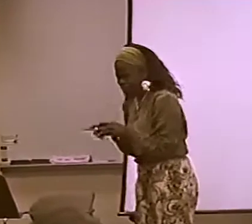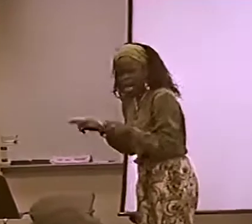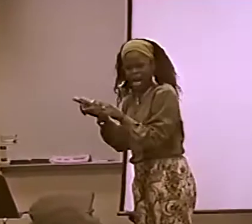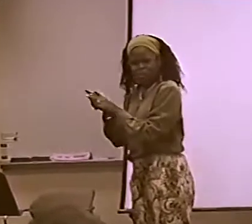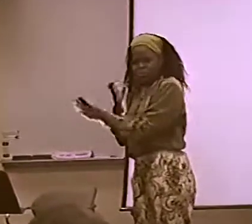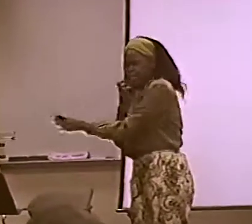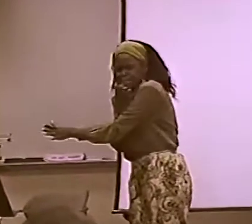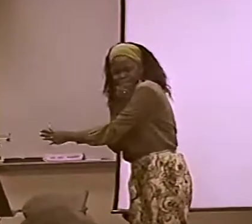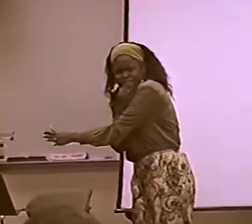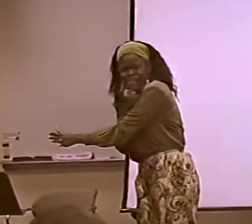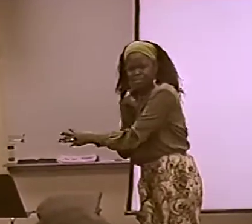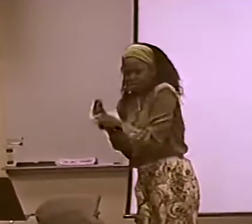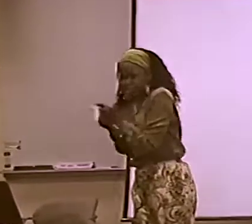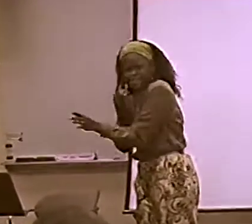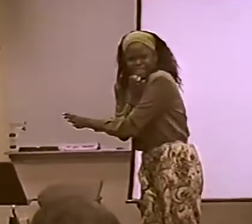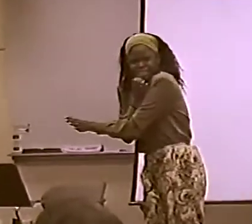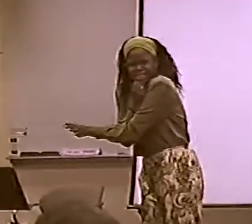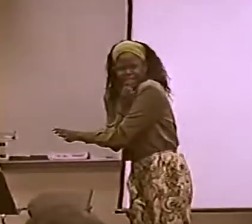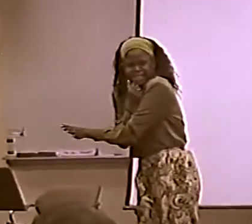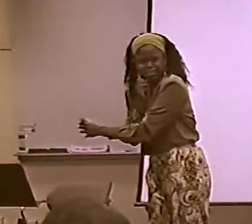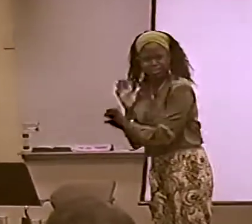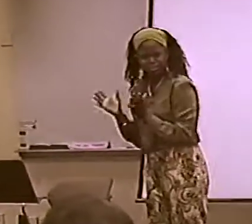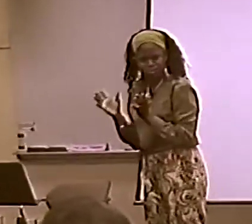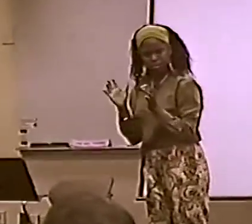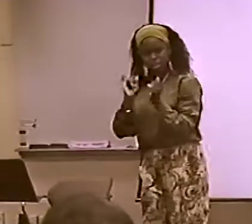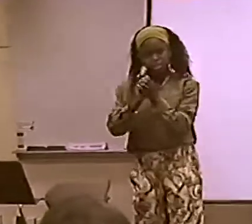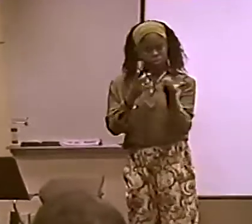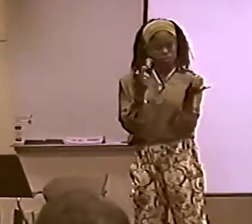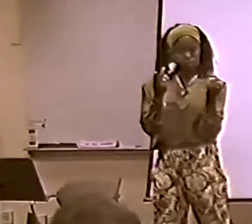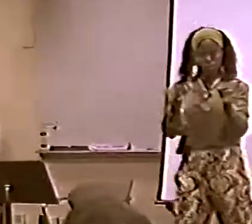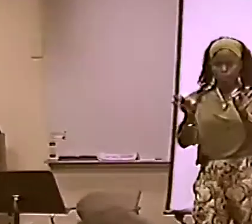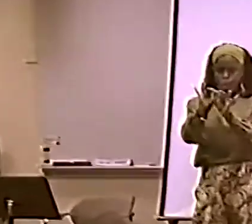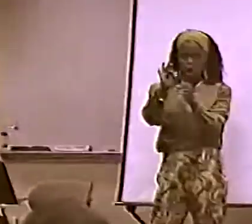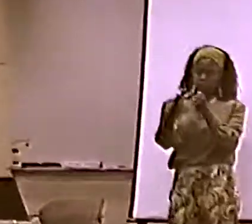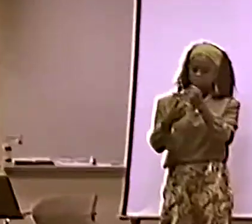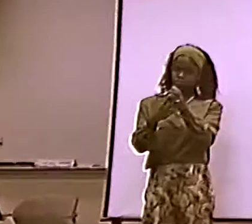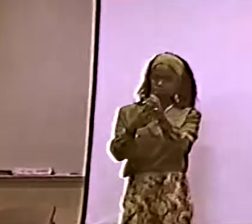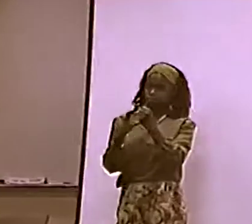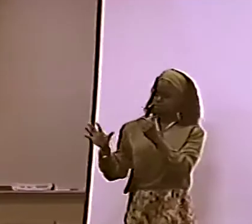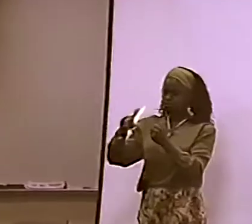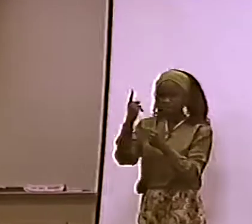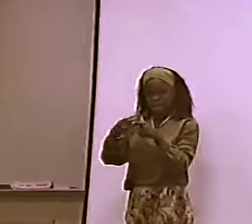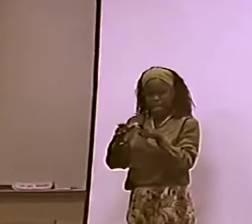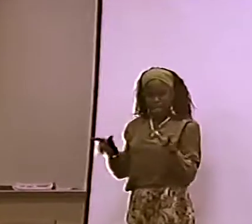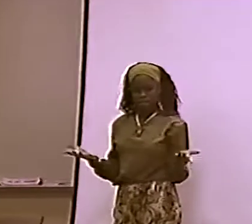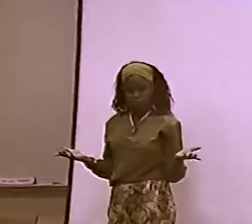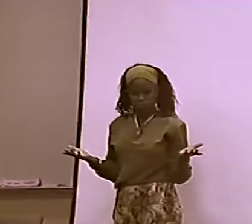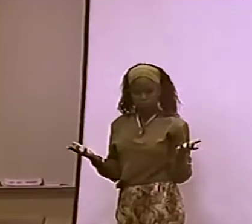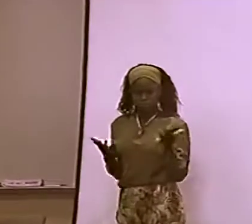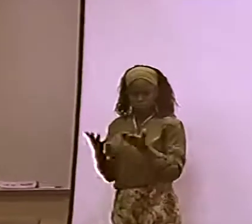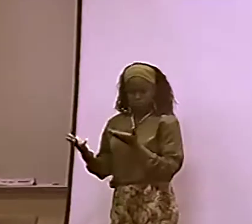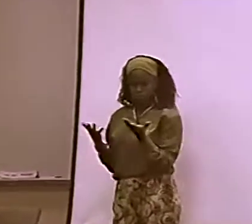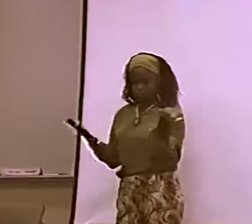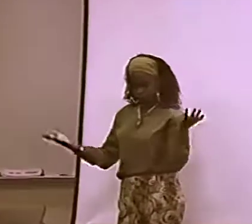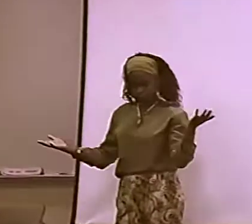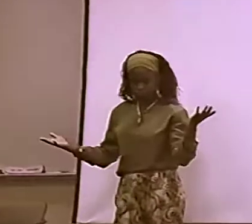THE BLACK DEAF CULTURE ALWAYS MAKING THE MOVE INTO THE WHITE DEAF CULTURE. I THINK IT'S VERY IMPORTANT. WE ADD A LOT OF VALUE THAT WE NEED TO PRESERVE,